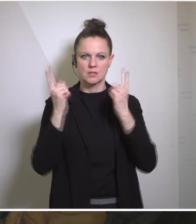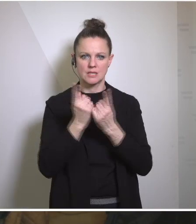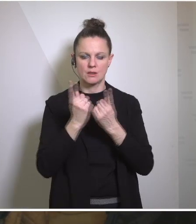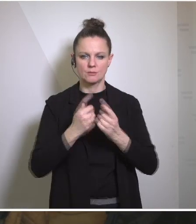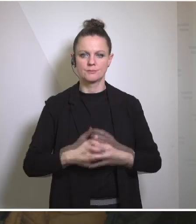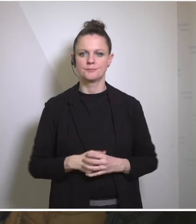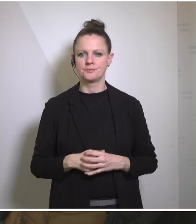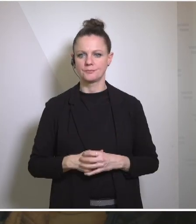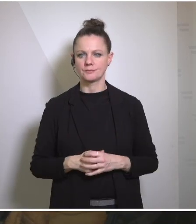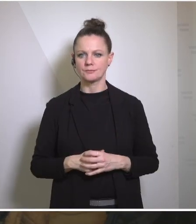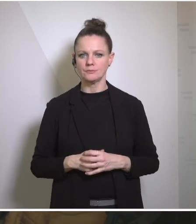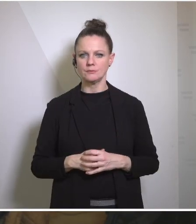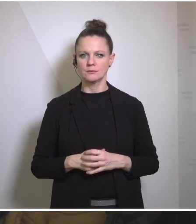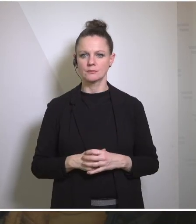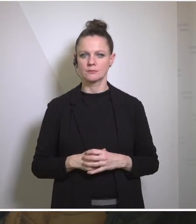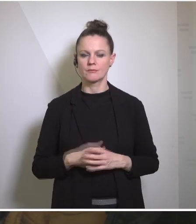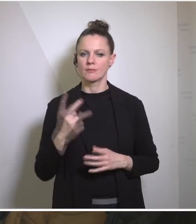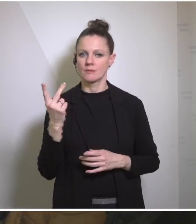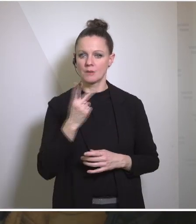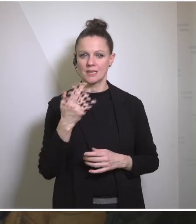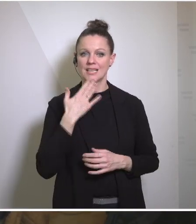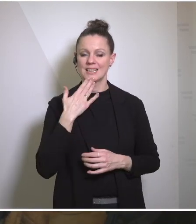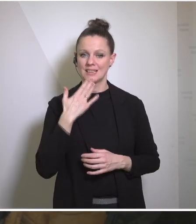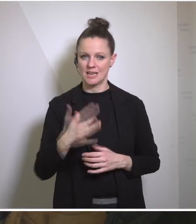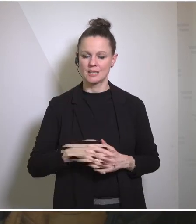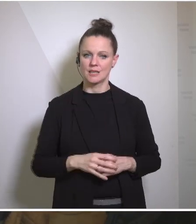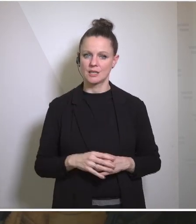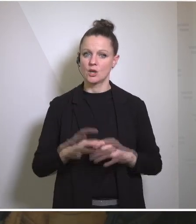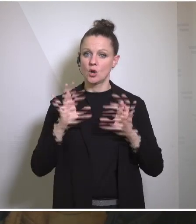Reporter: Thank you, both. Secretary Blinken, the good news is I have no more